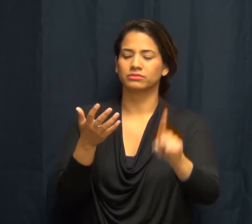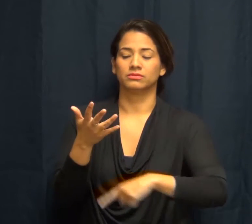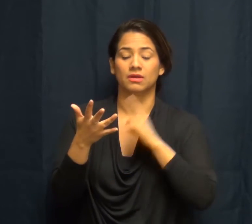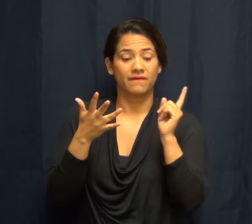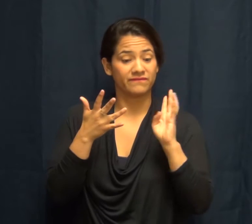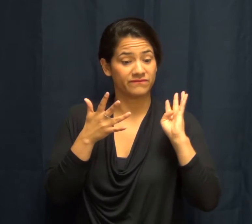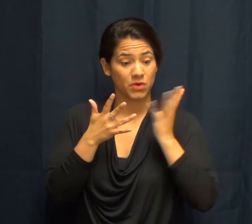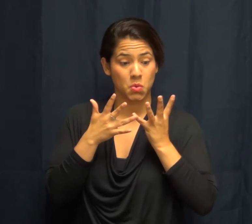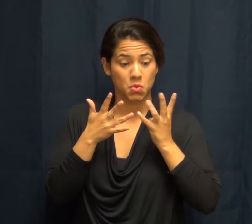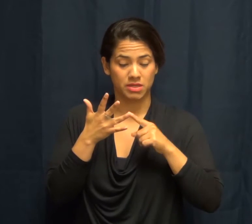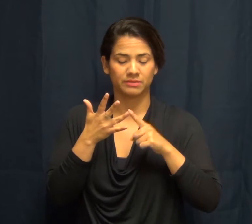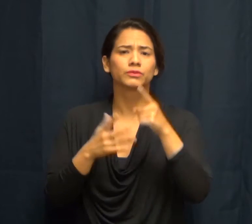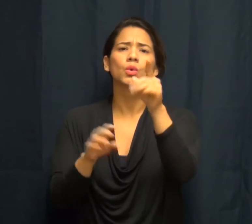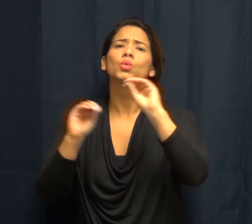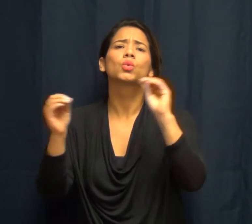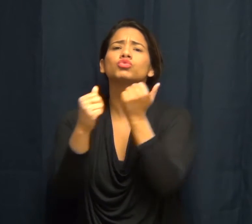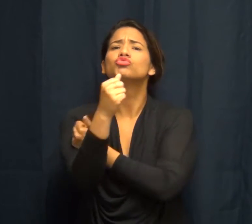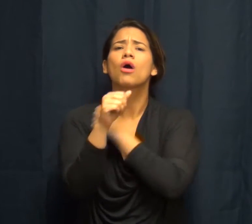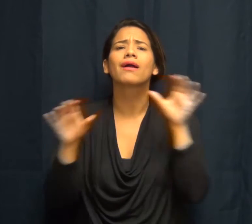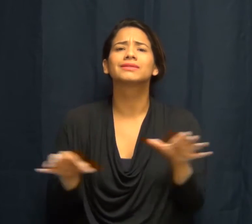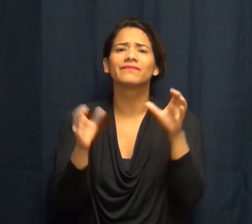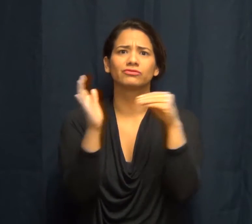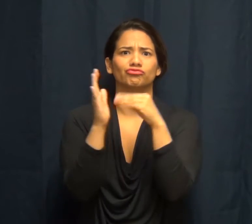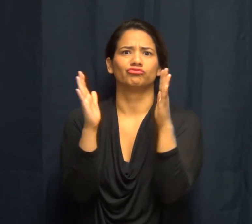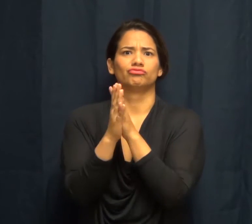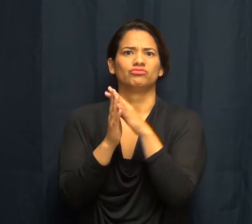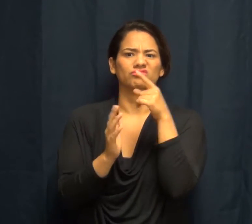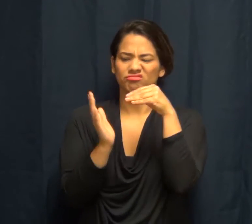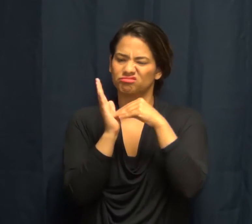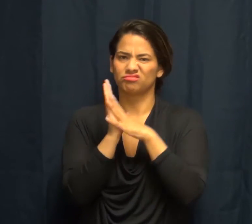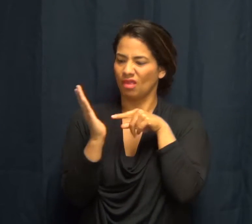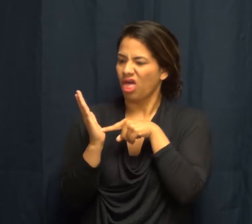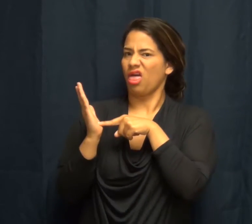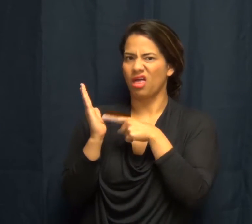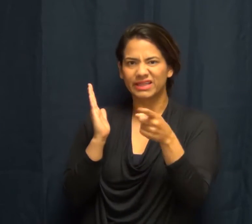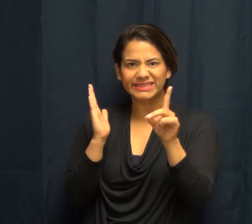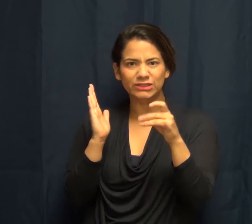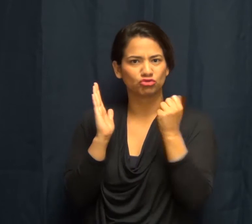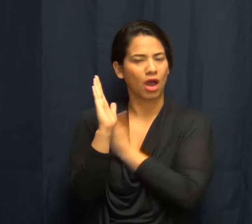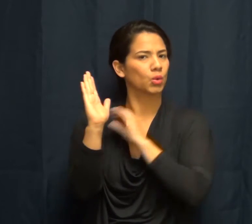4. No convictions of drug related criminal activity for production or manufacture of methamphetamine on federally assisted housing.